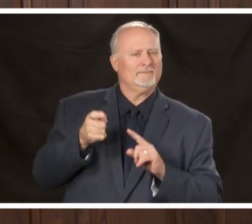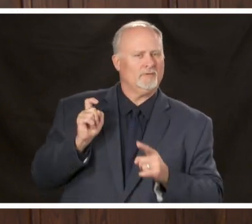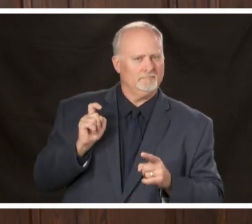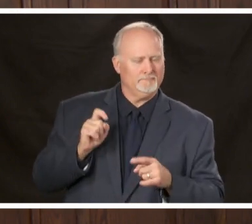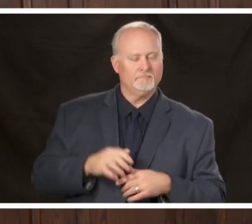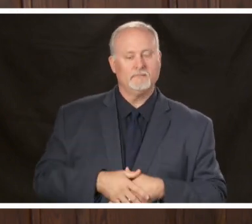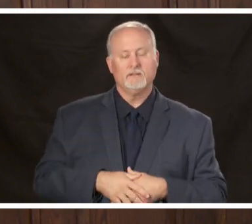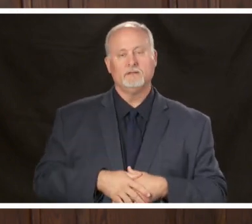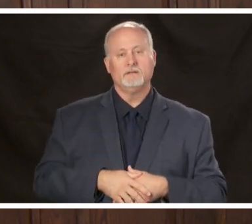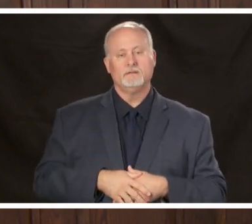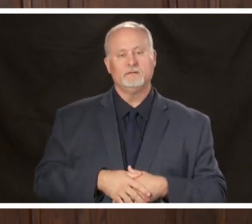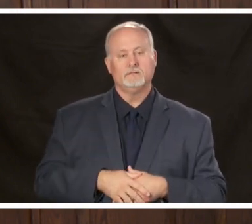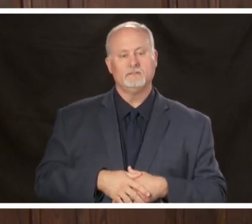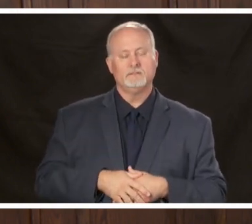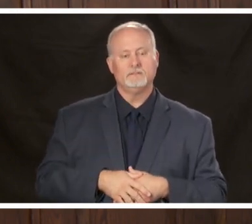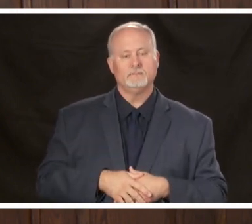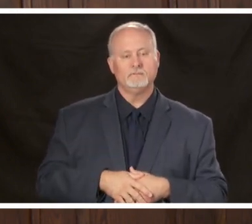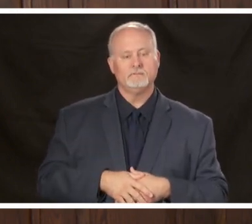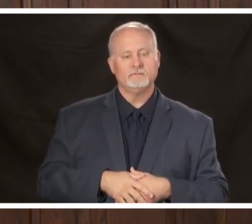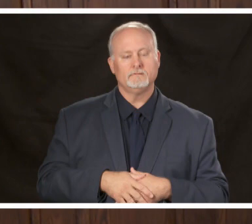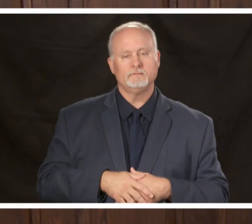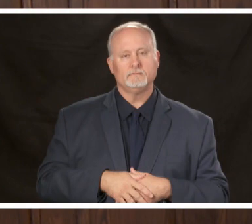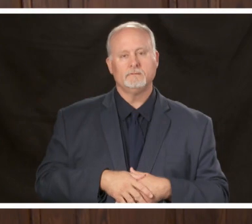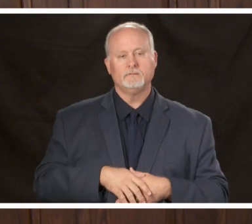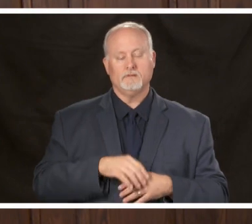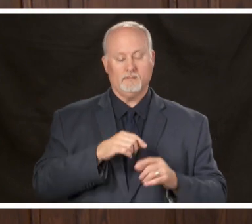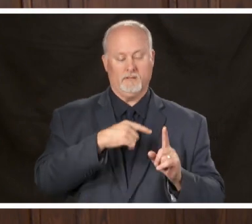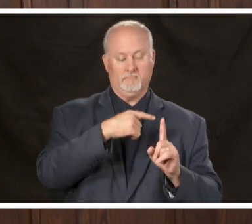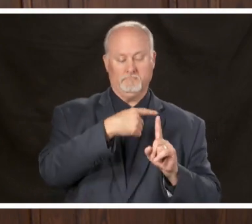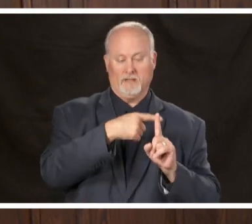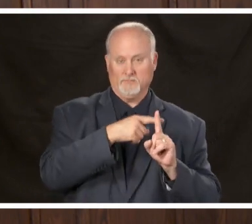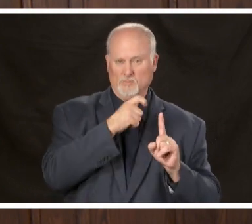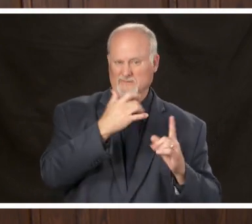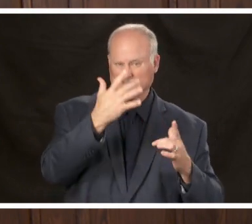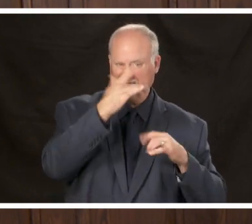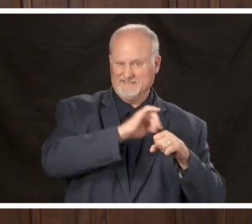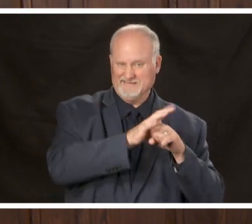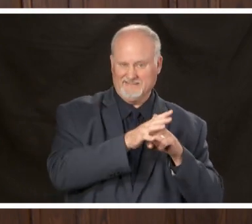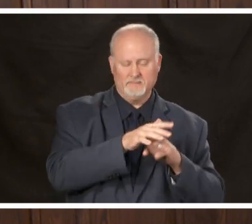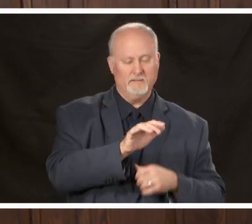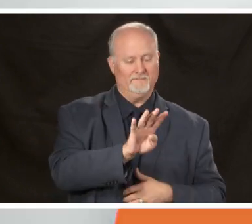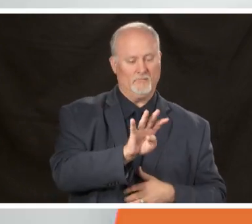positives about race positive tests for COVID-19 forty five percent black